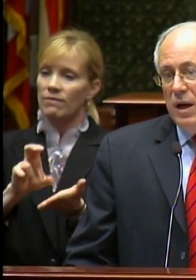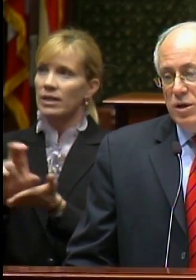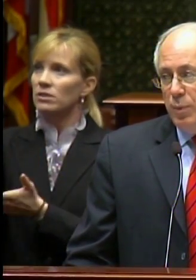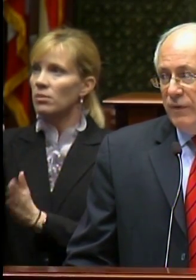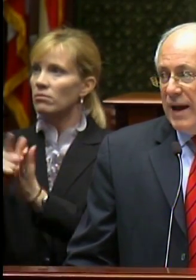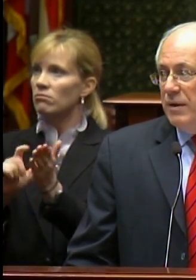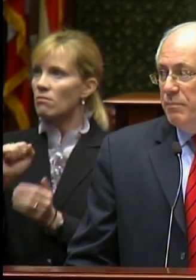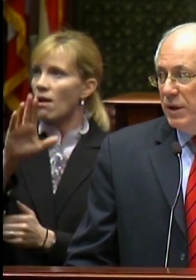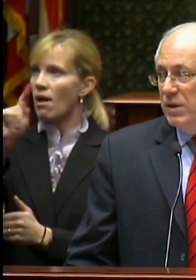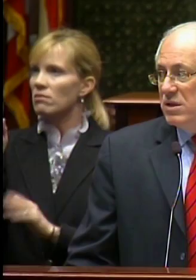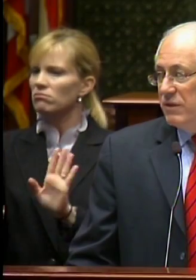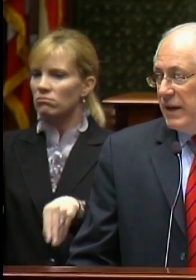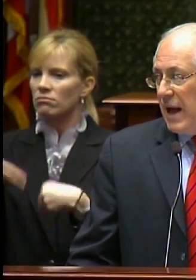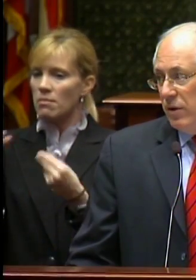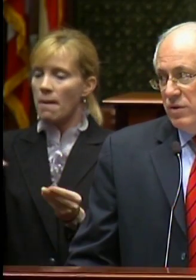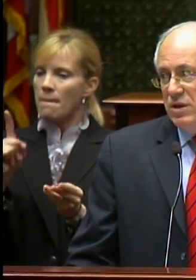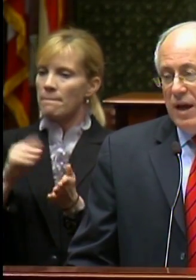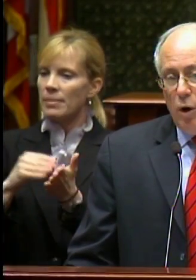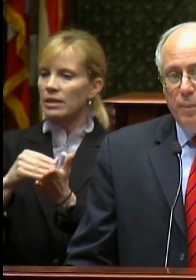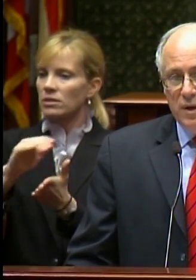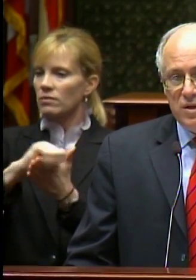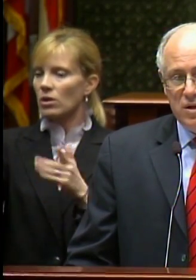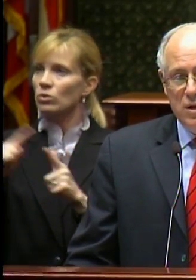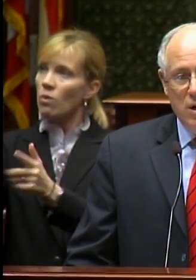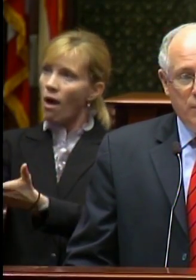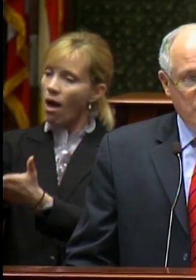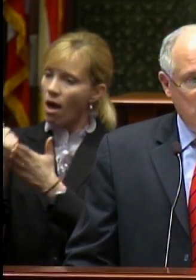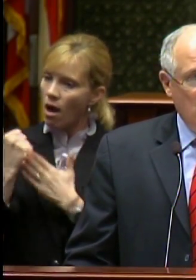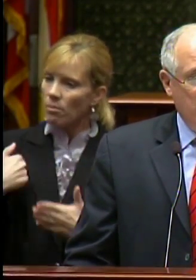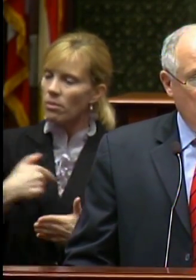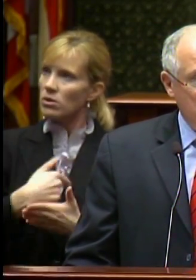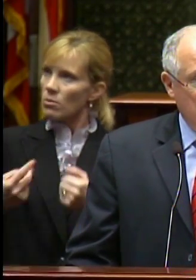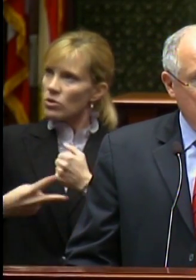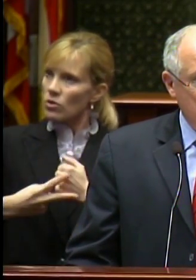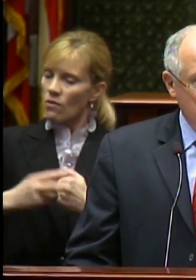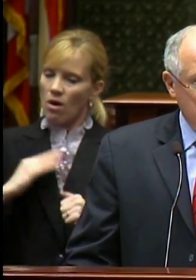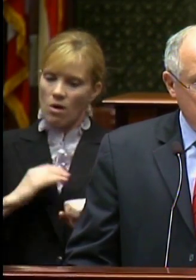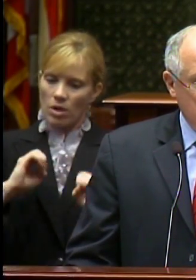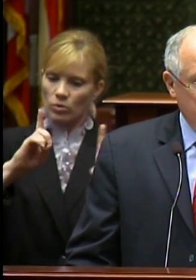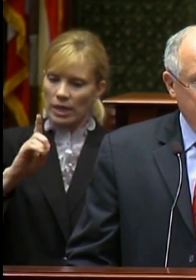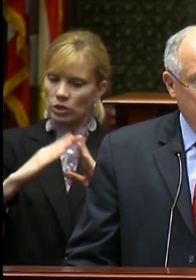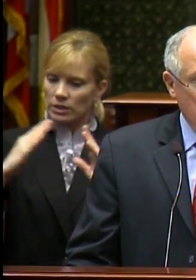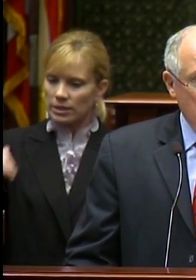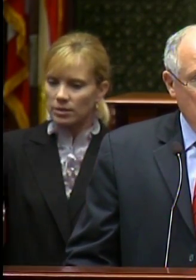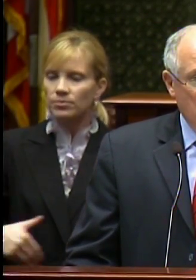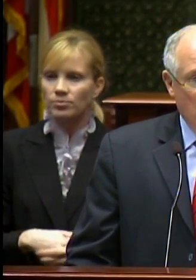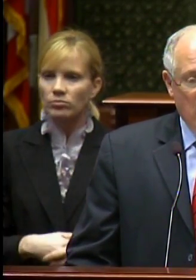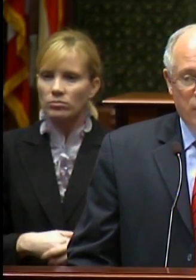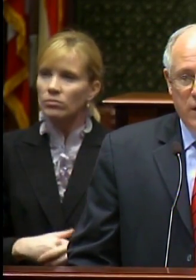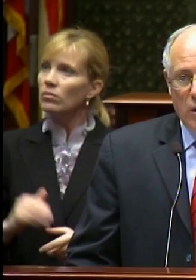has provided billions of dollars to help us preserve our education system and meet our